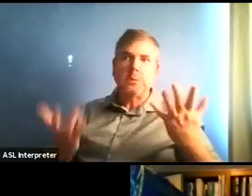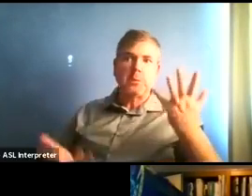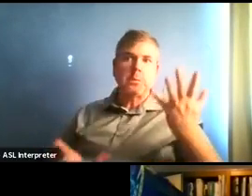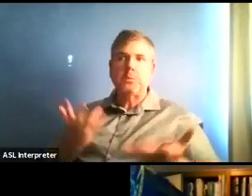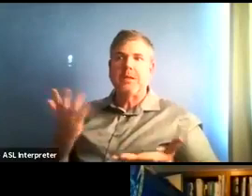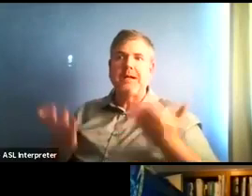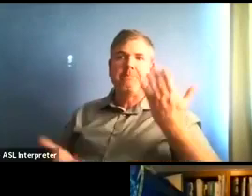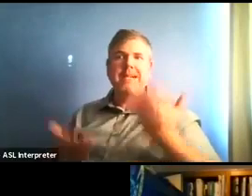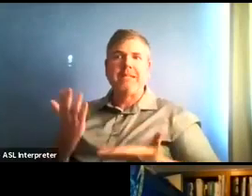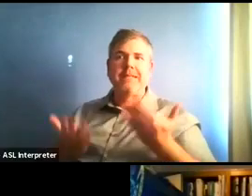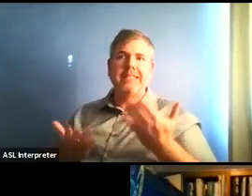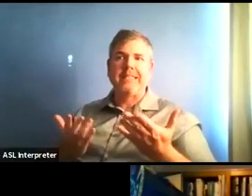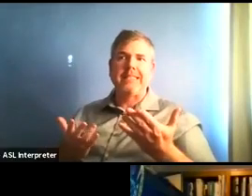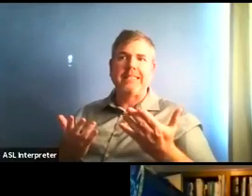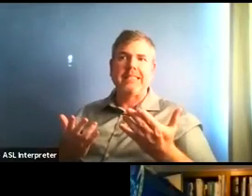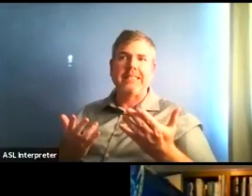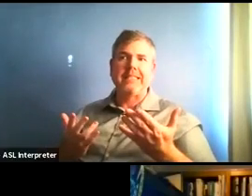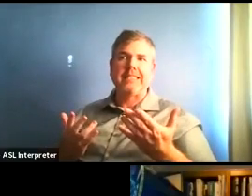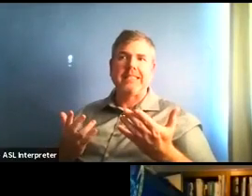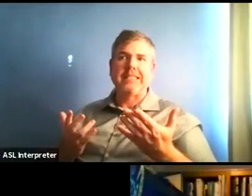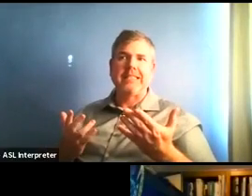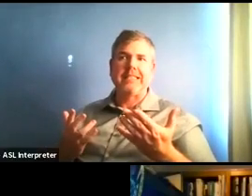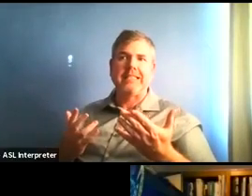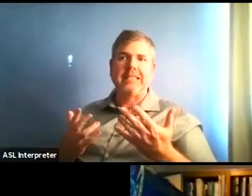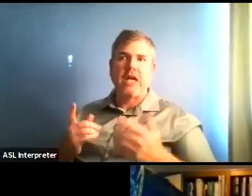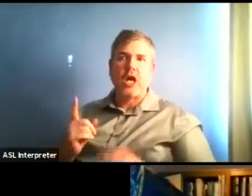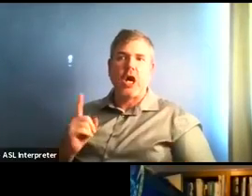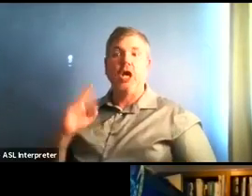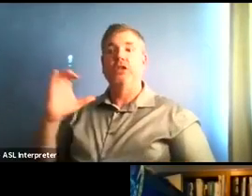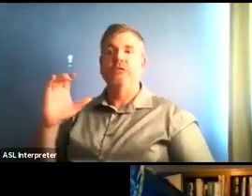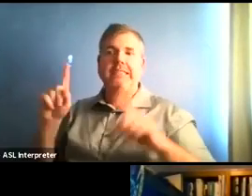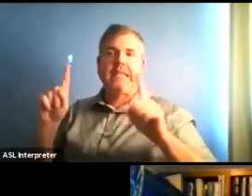thousand, we were doing a hundred say then we'd have to actually multiply our case